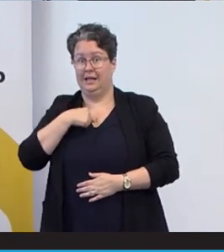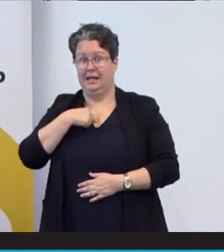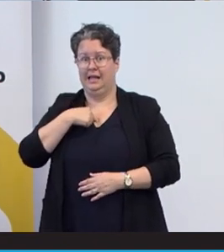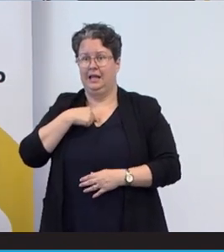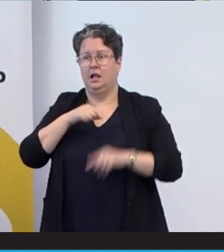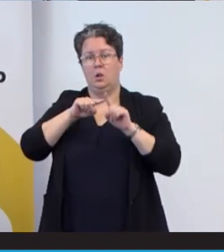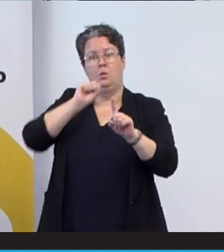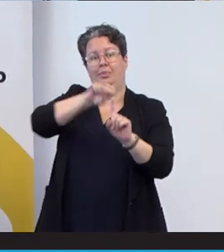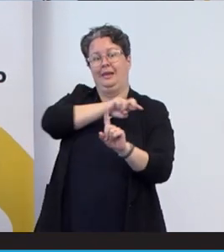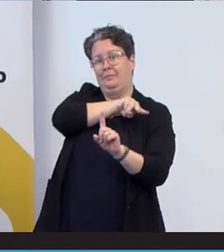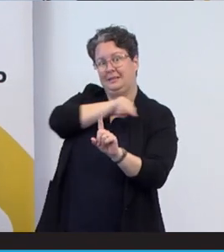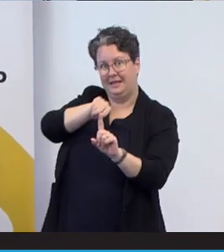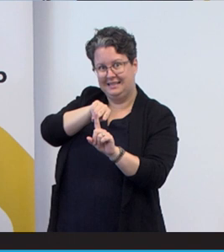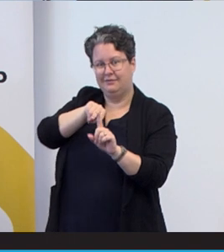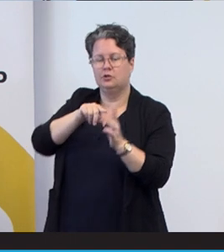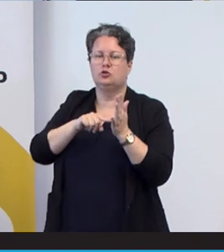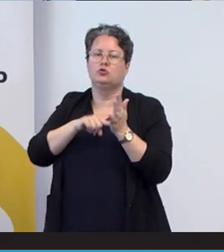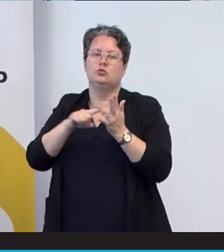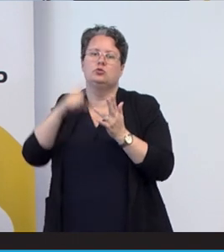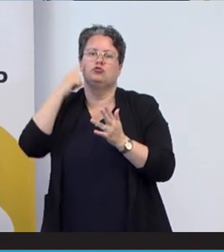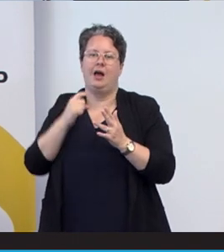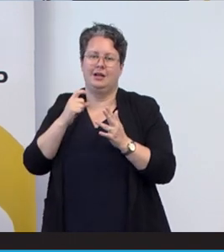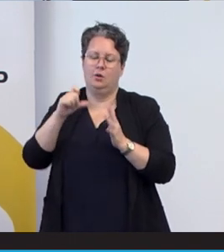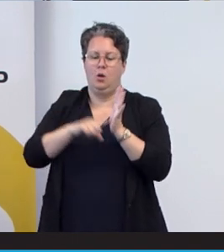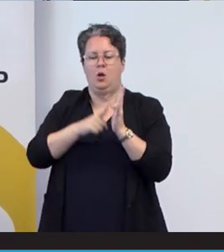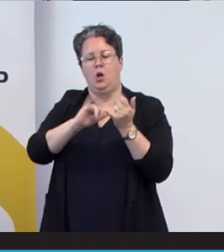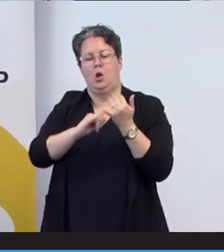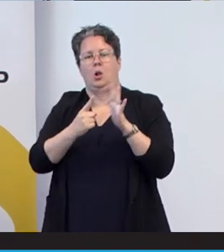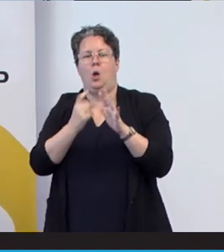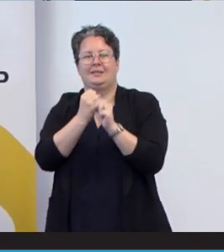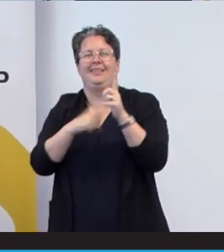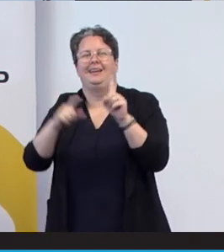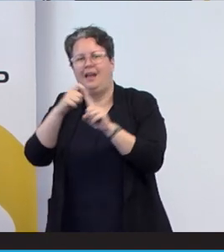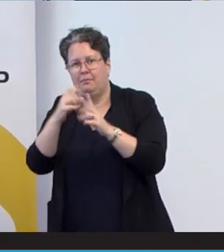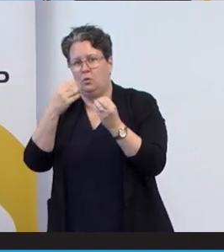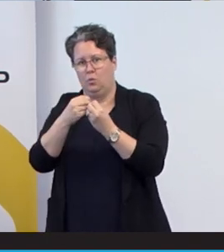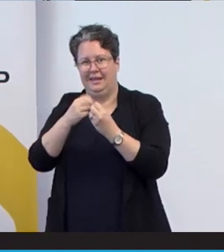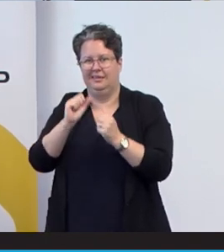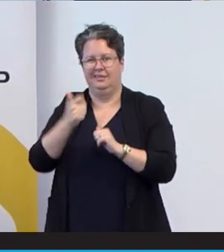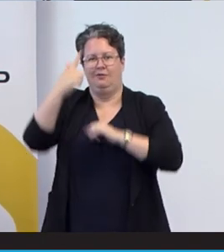is to close that gap and understand the culture trauma and generation trauma and that side.